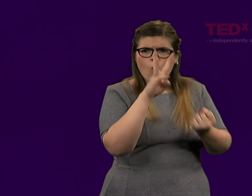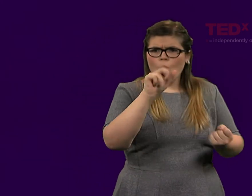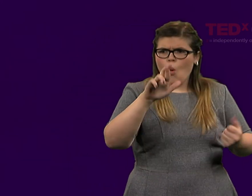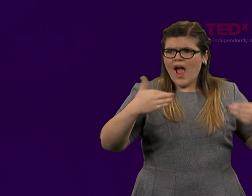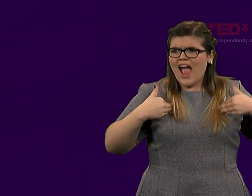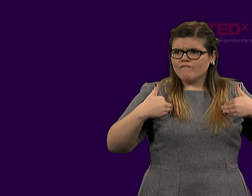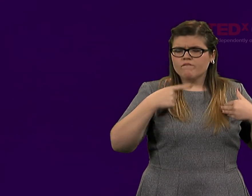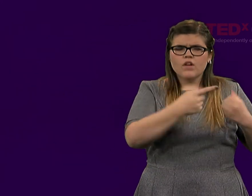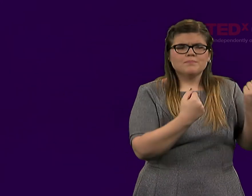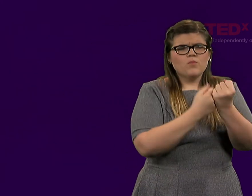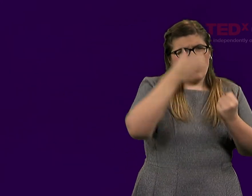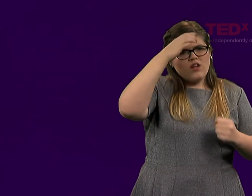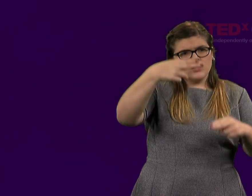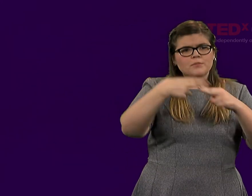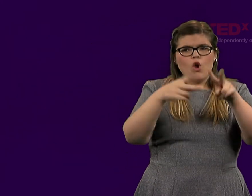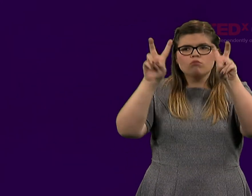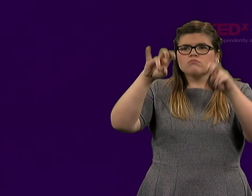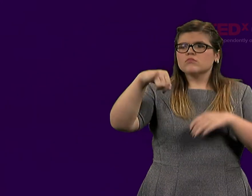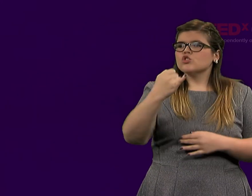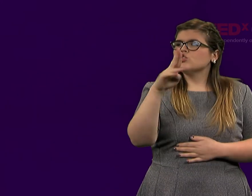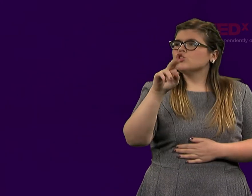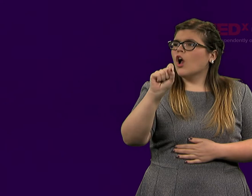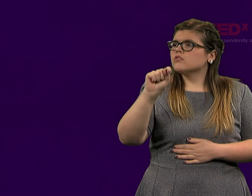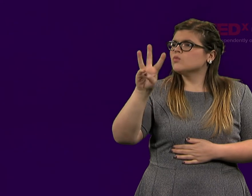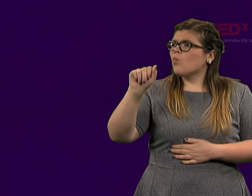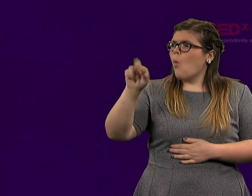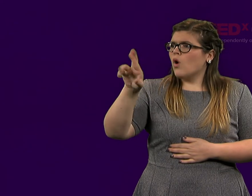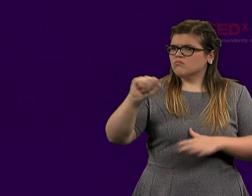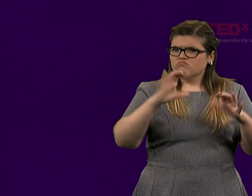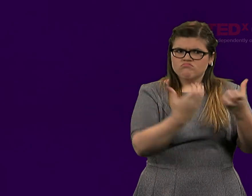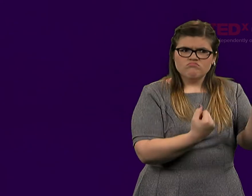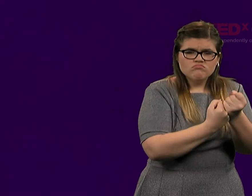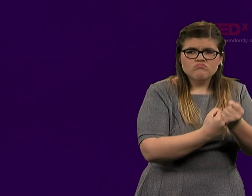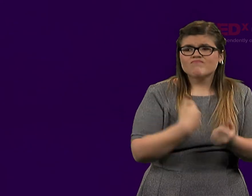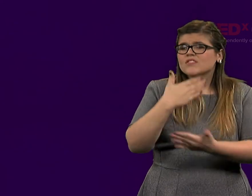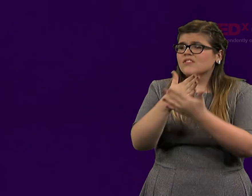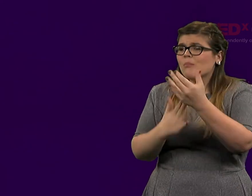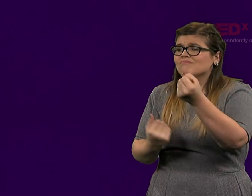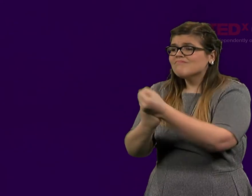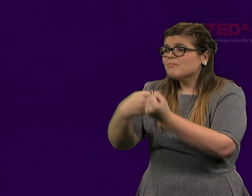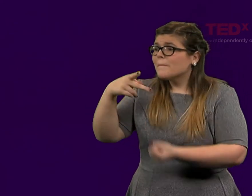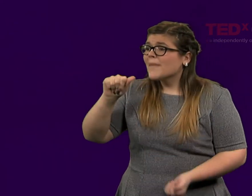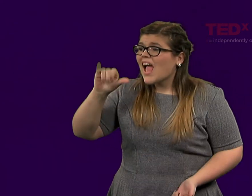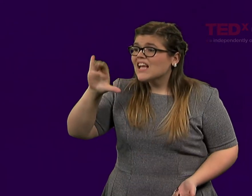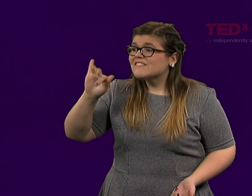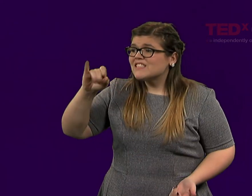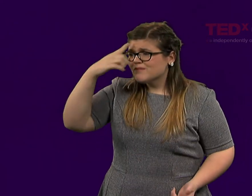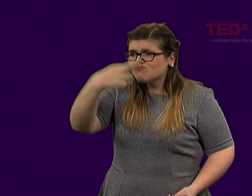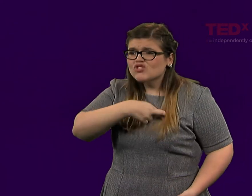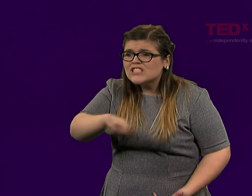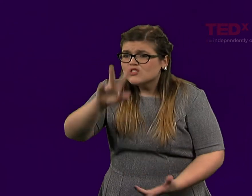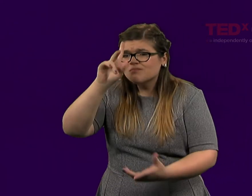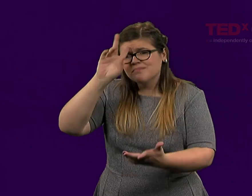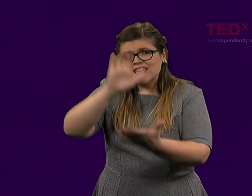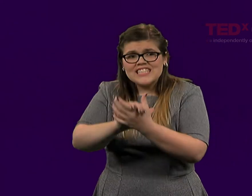They support the concept of "just war." And some pacifists support war for religious beliefs,